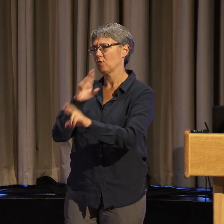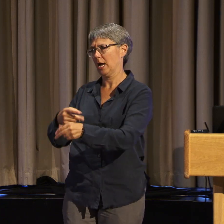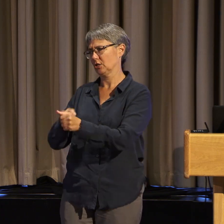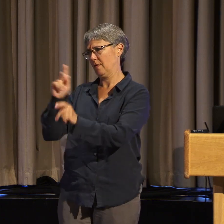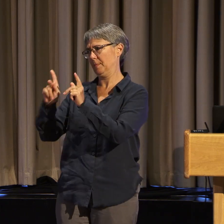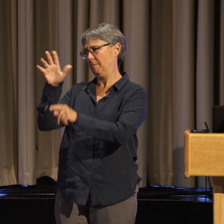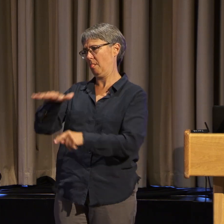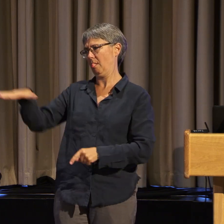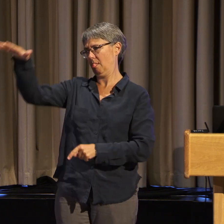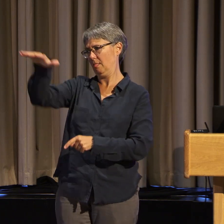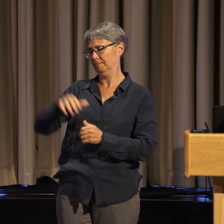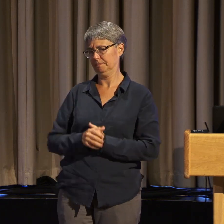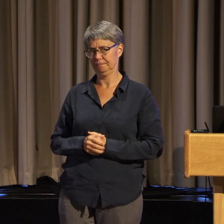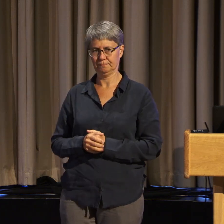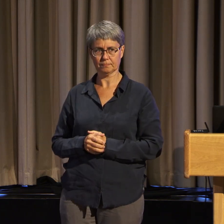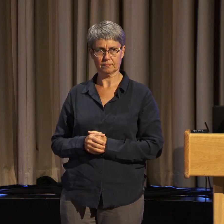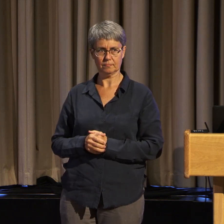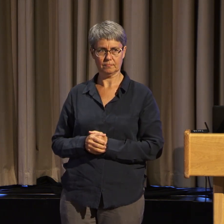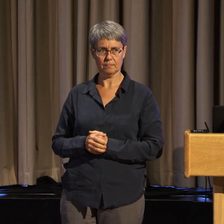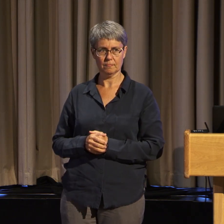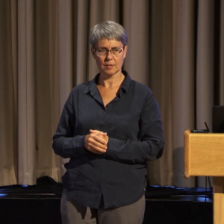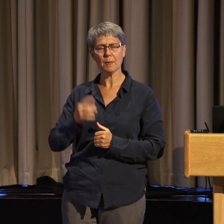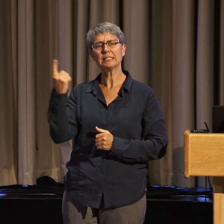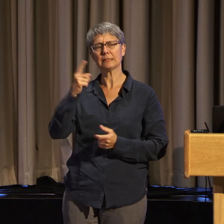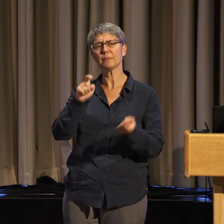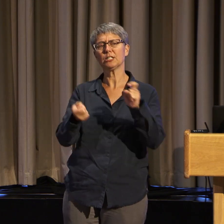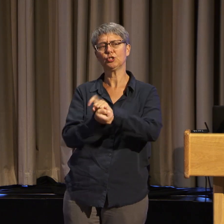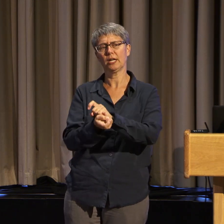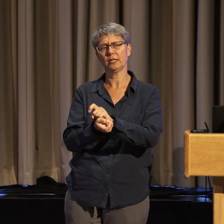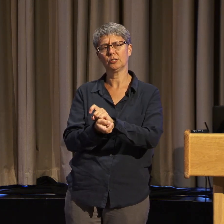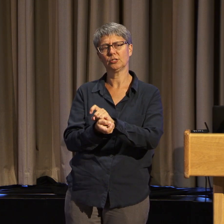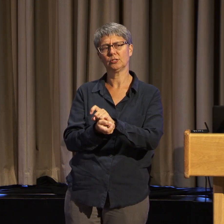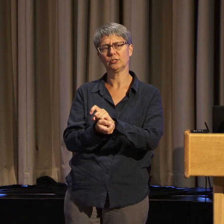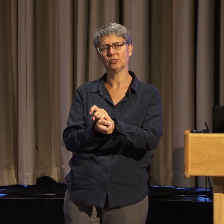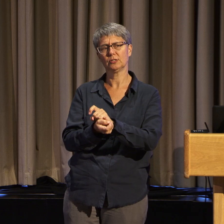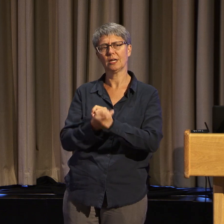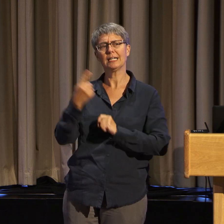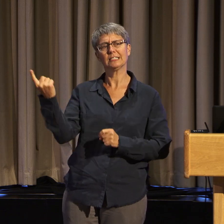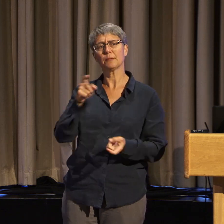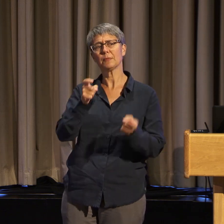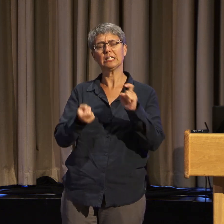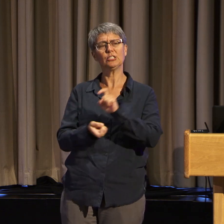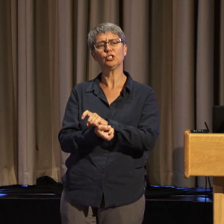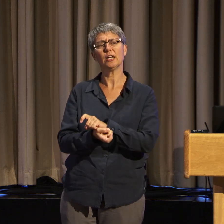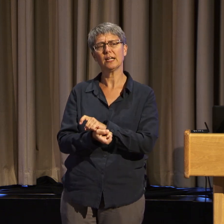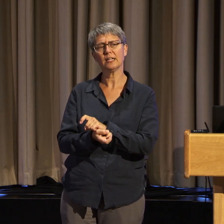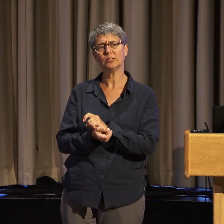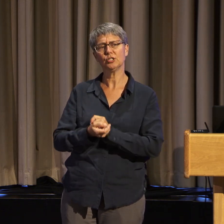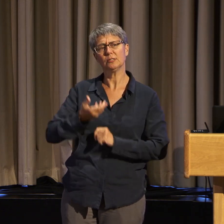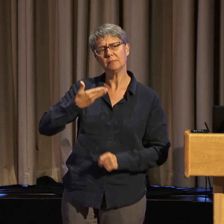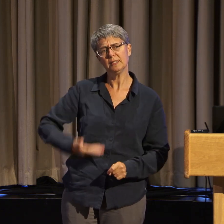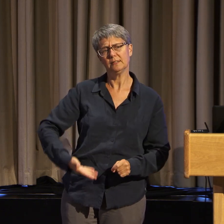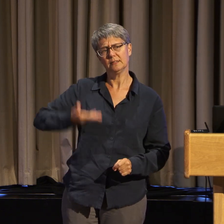I'm going to tell you what changed me, what changed me.